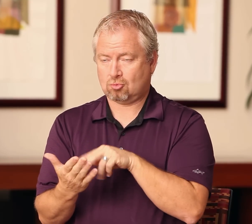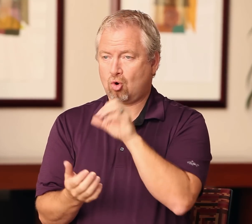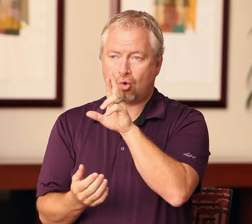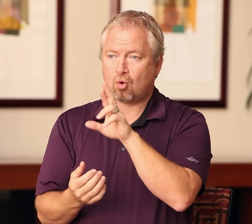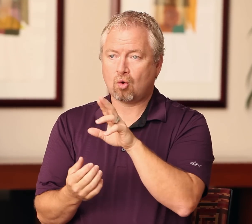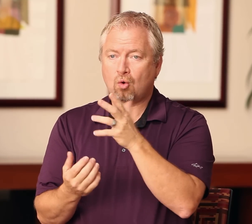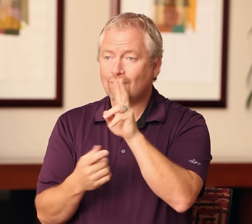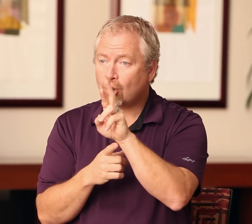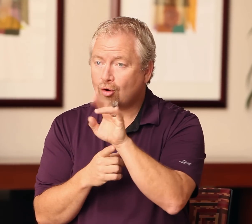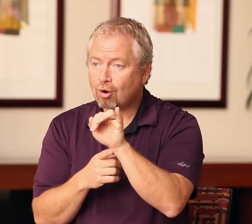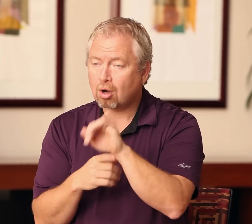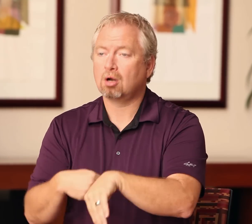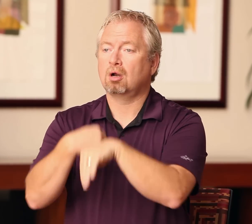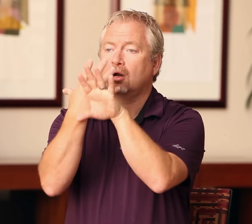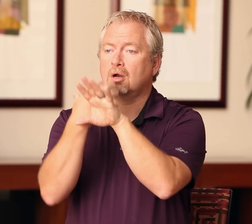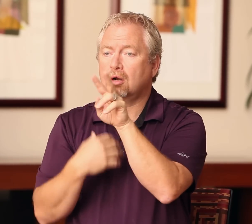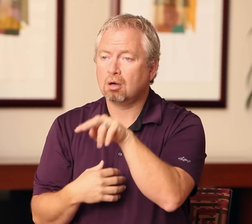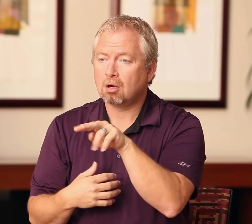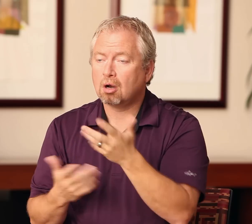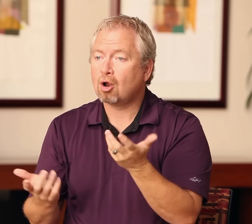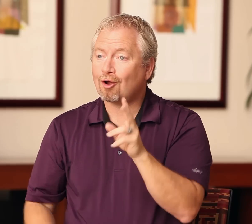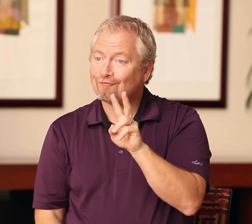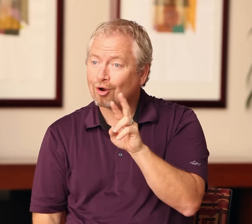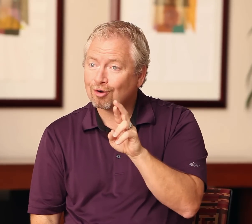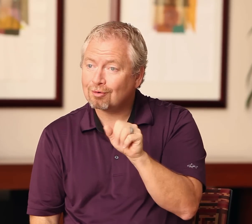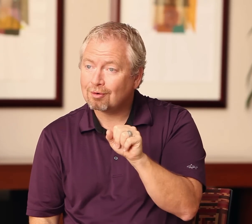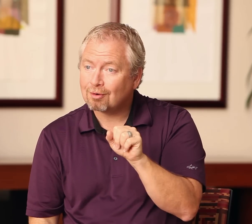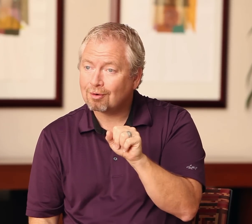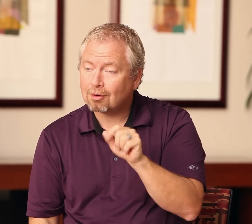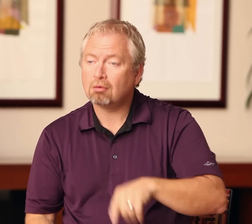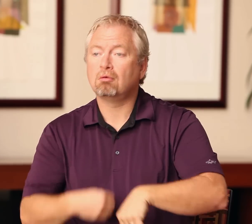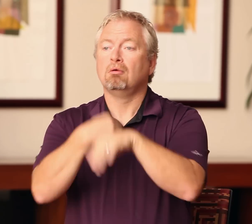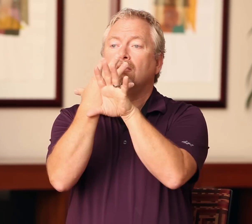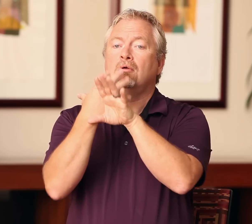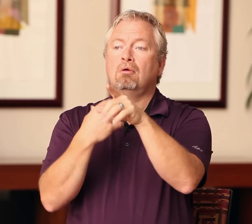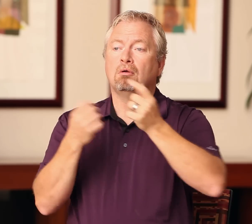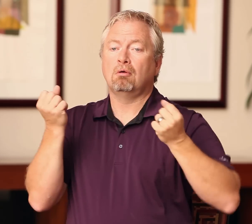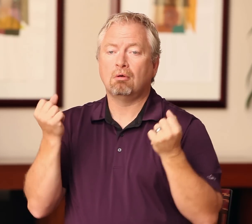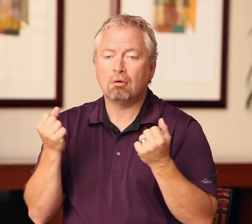party, the deaf person can assess the client’s communication needs of the client, and determine what is needed.